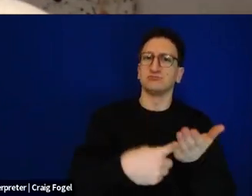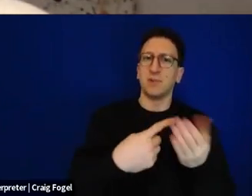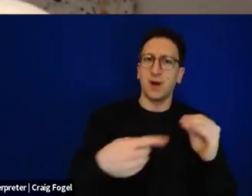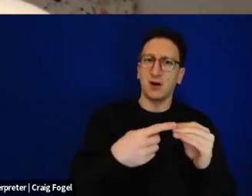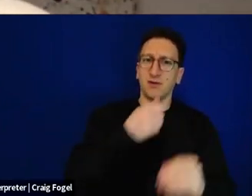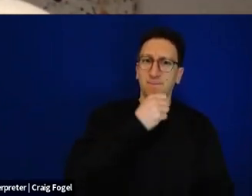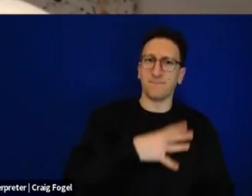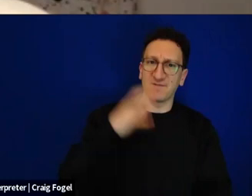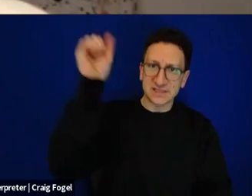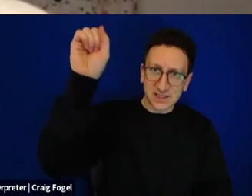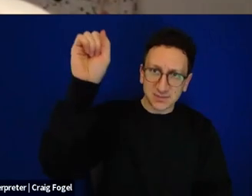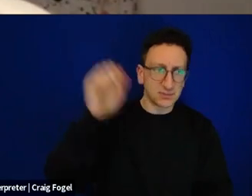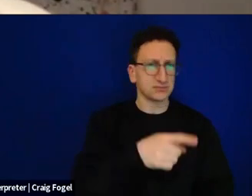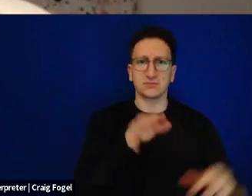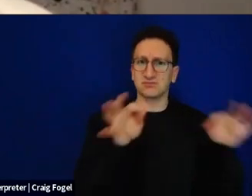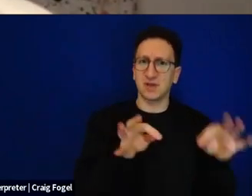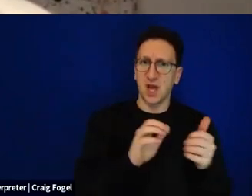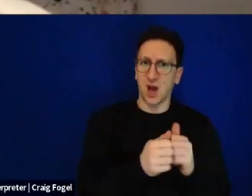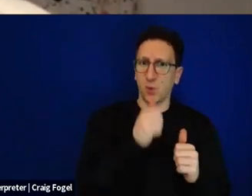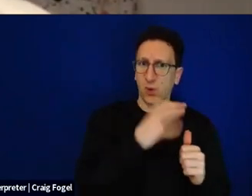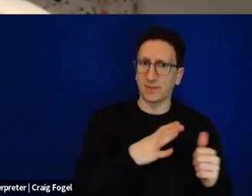still slaves in so many ways. My mother telling the story she